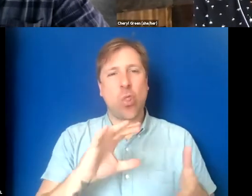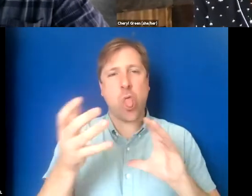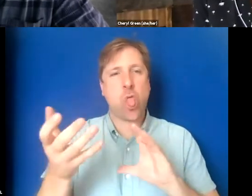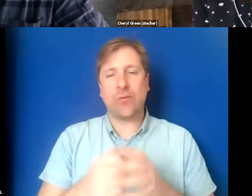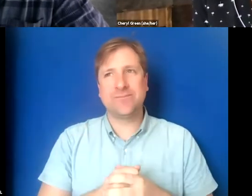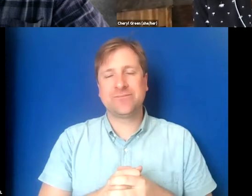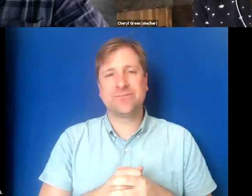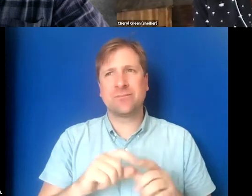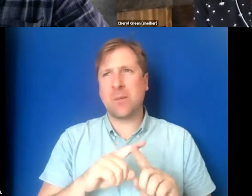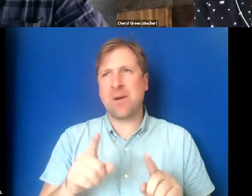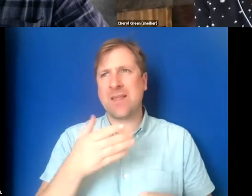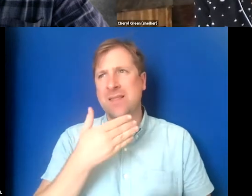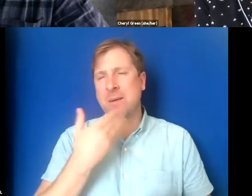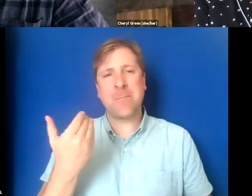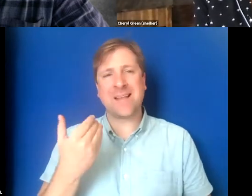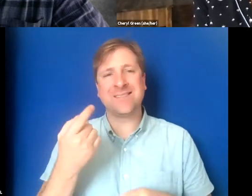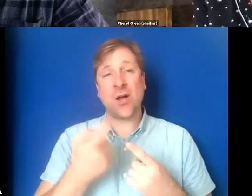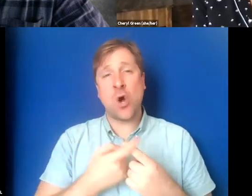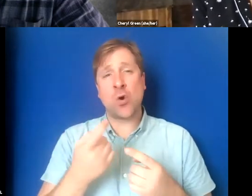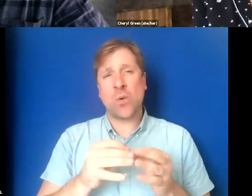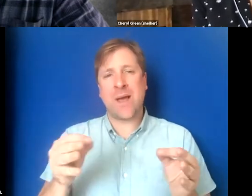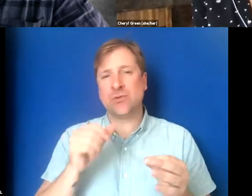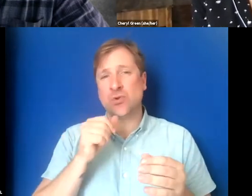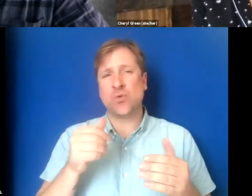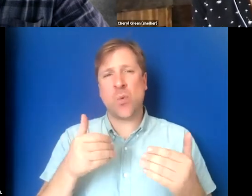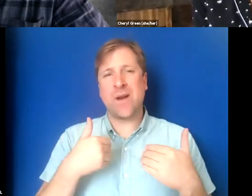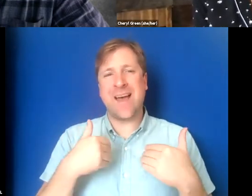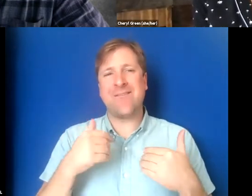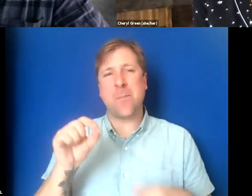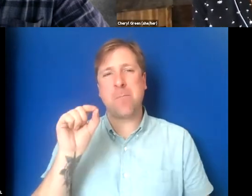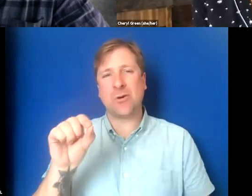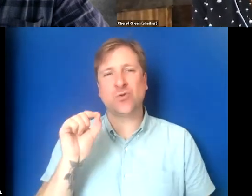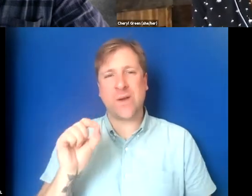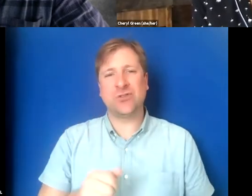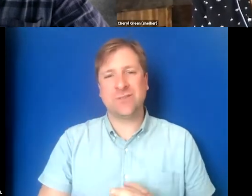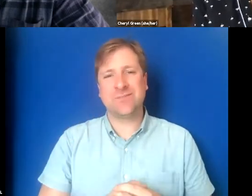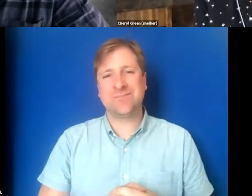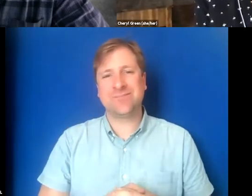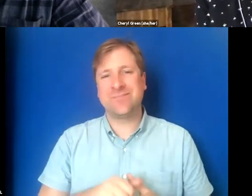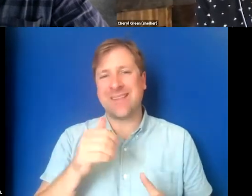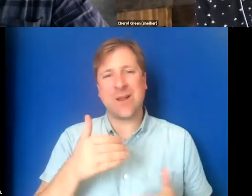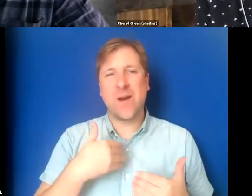But even the best auto captions don't have punctuation. They don't have the speaker IDs.